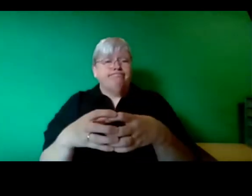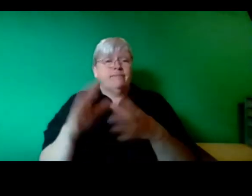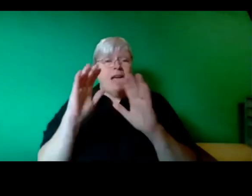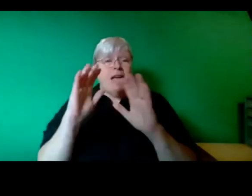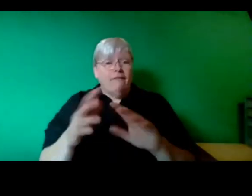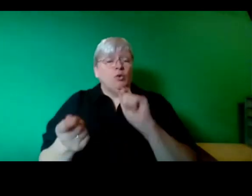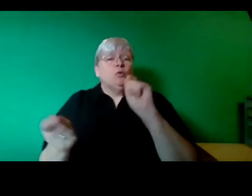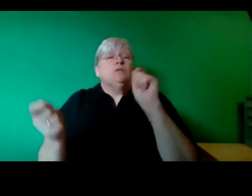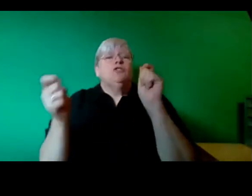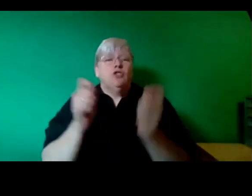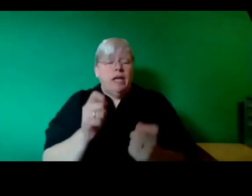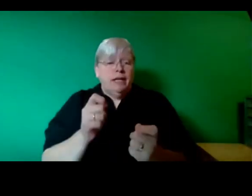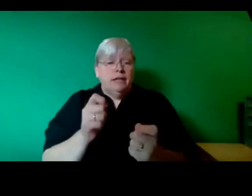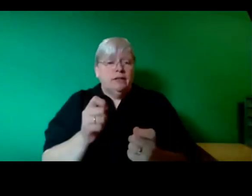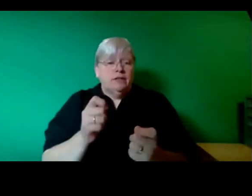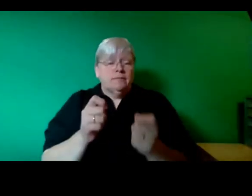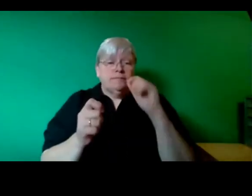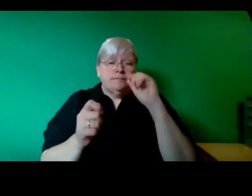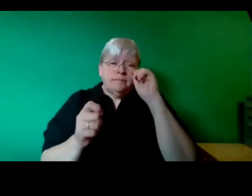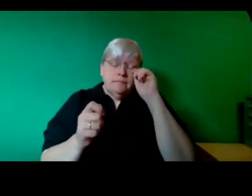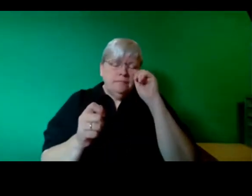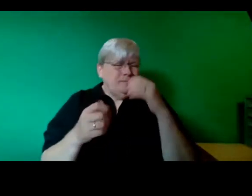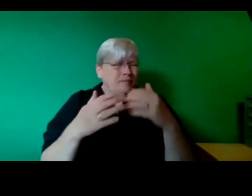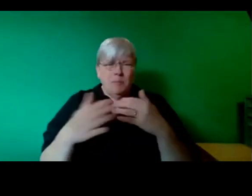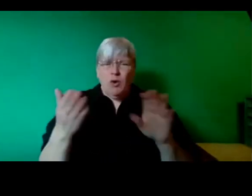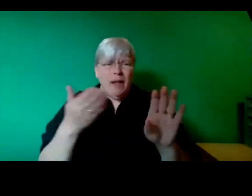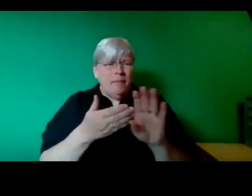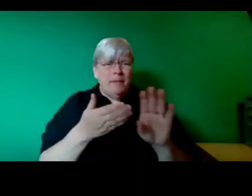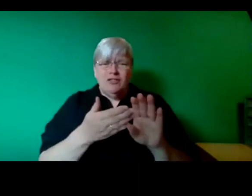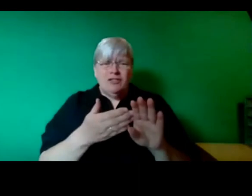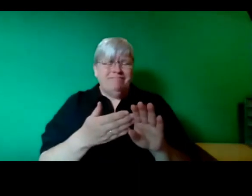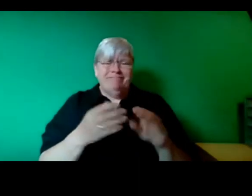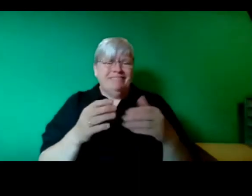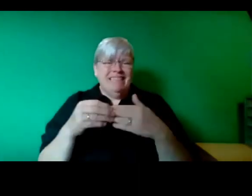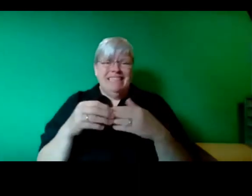calling for more ambition leaders will not be able to deliver because they preside over